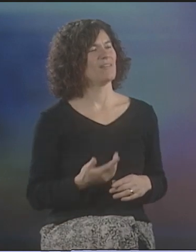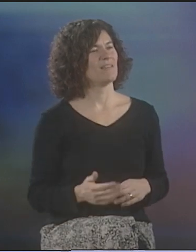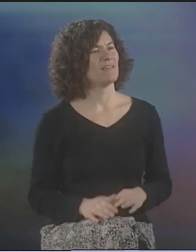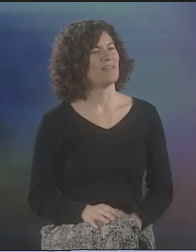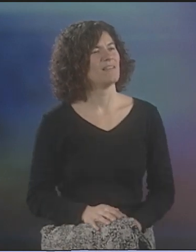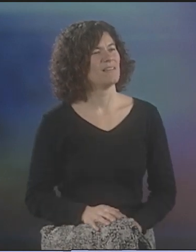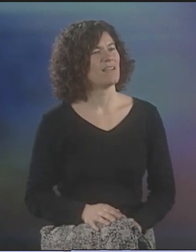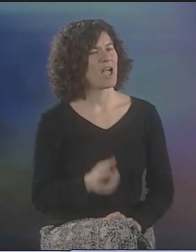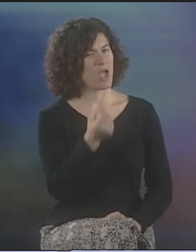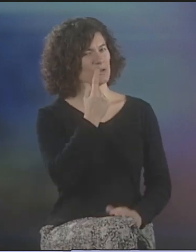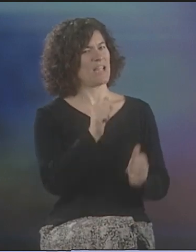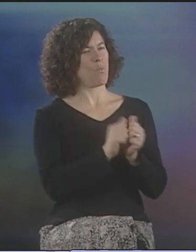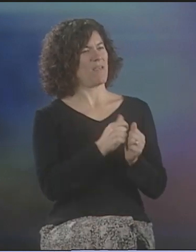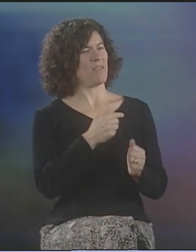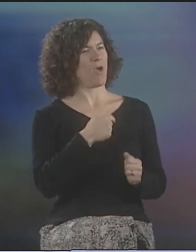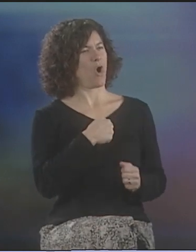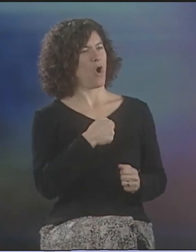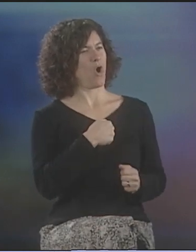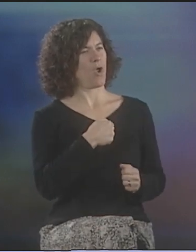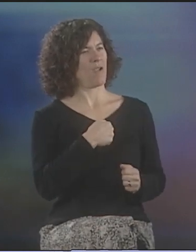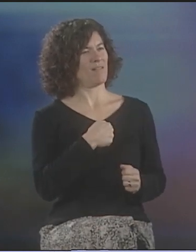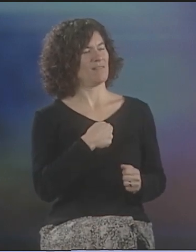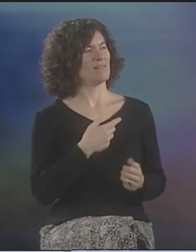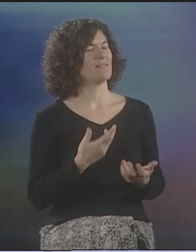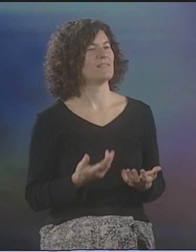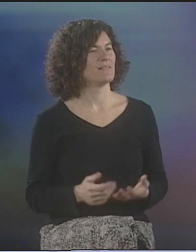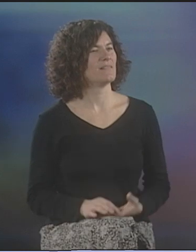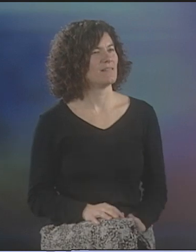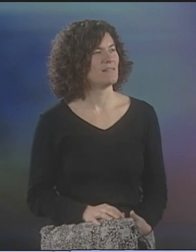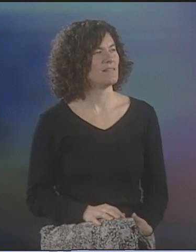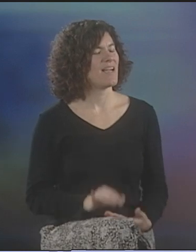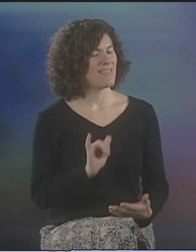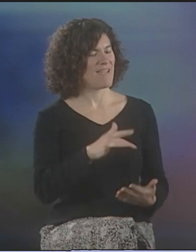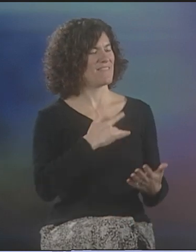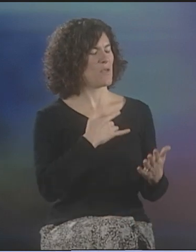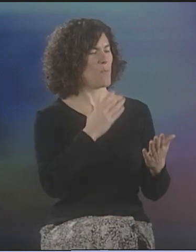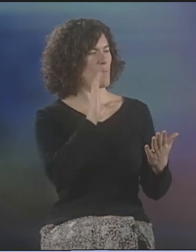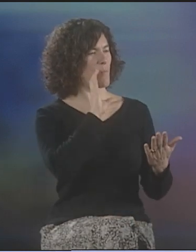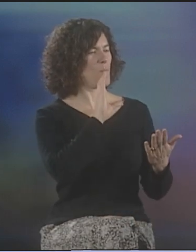AND HOW IT HITS YOU THERE. YOU UNDERSTAND IT WITH YOUR HEART, NOT NECESSARILY YOUR MIND,